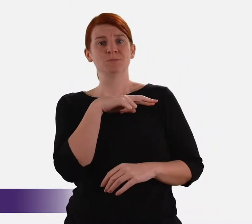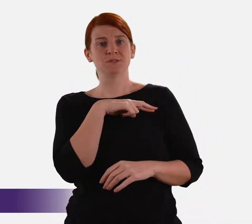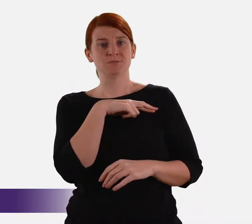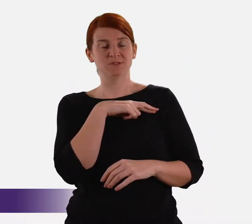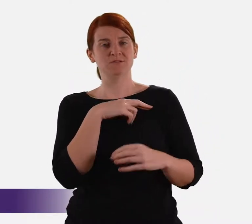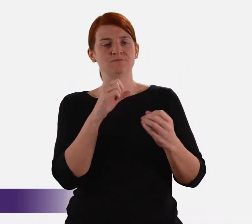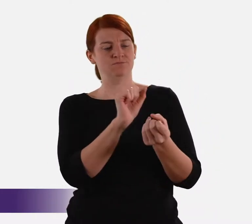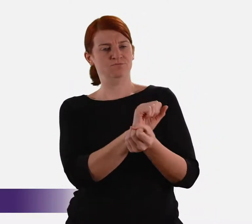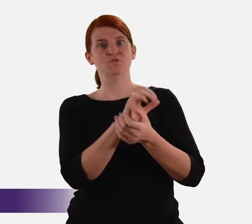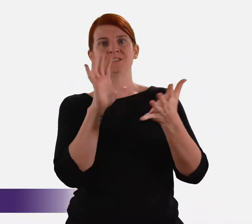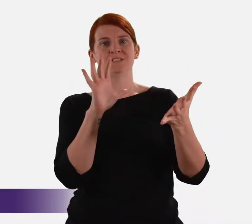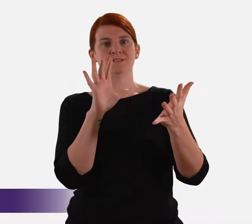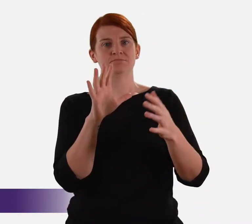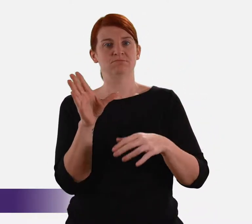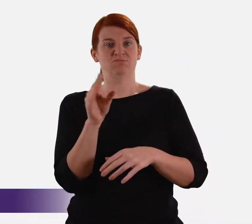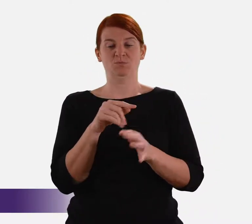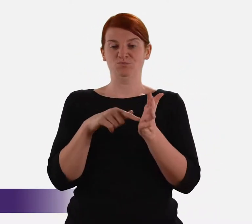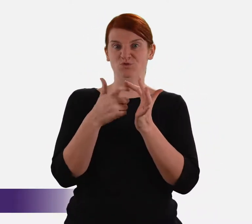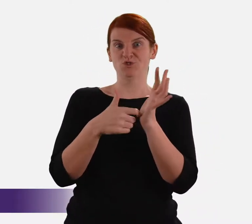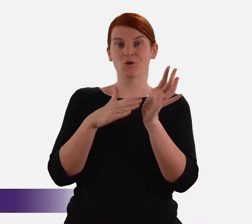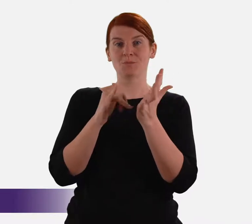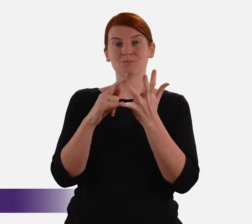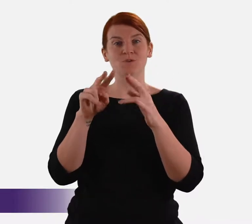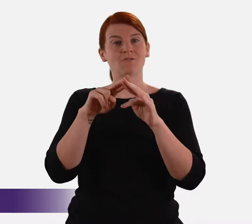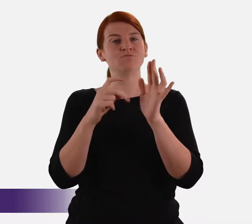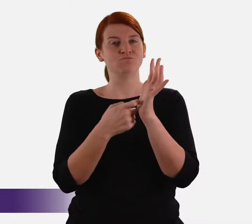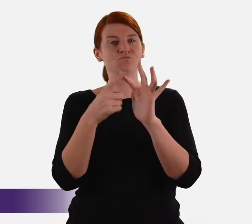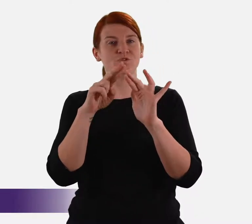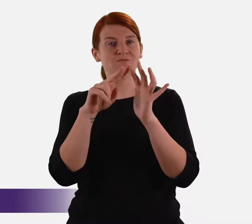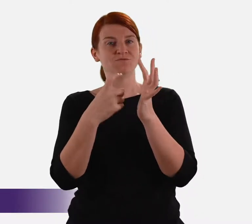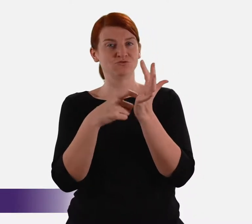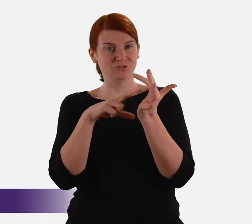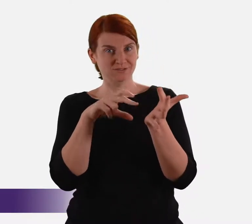the responsibilities conferred by the terms of reference.